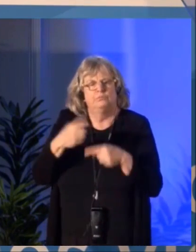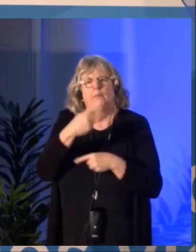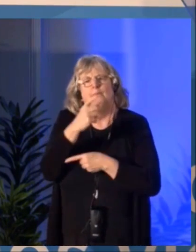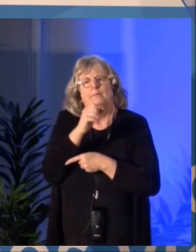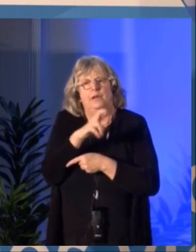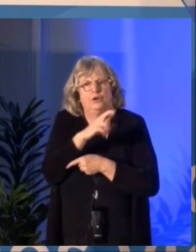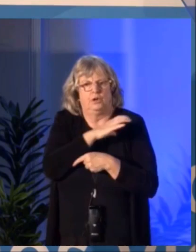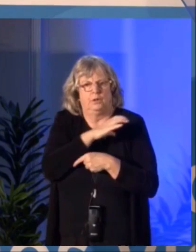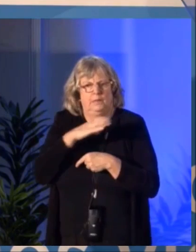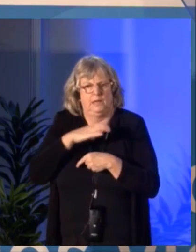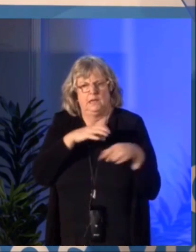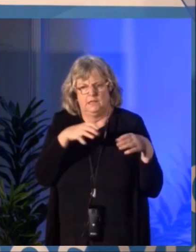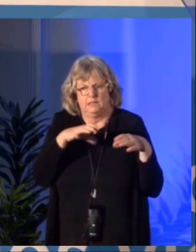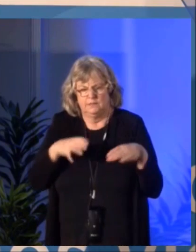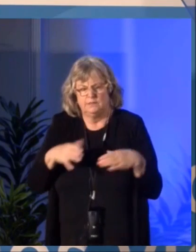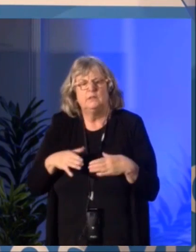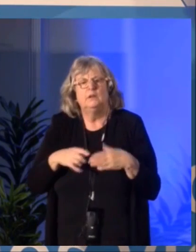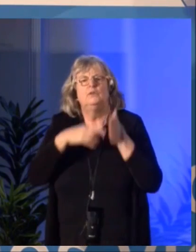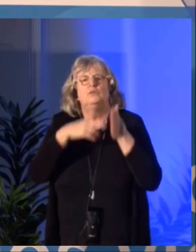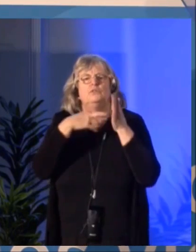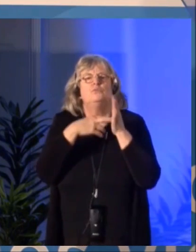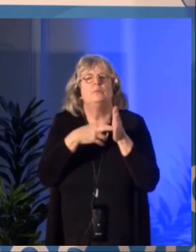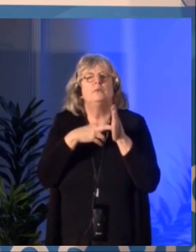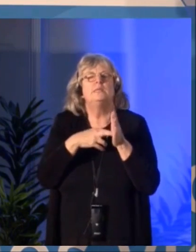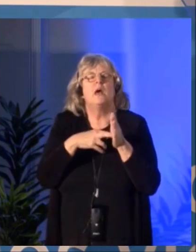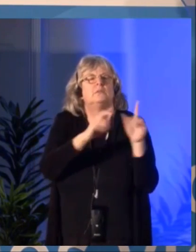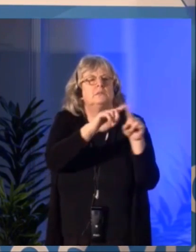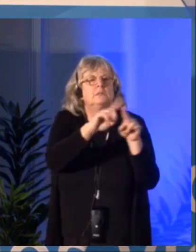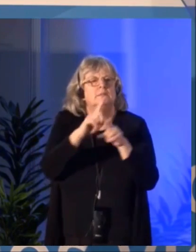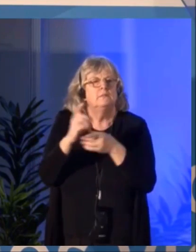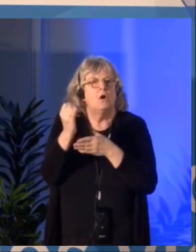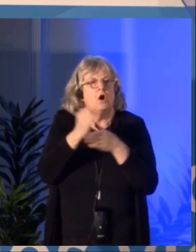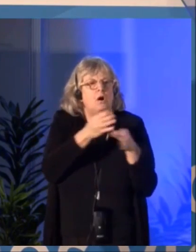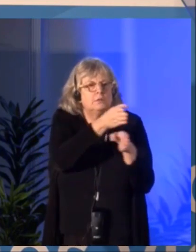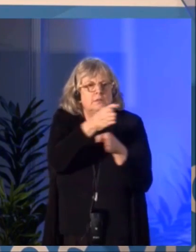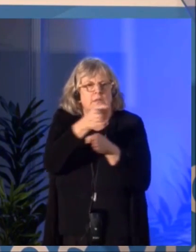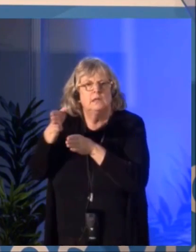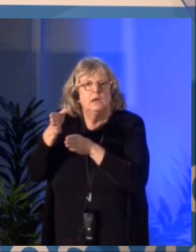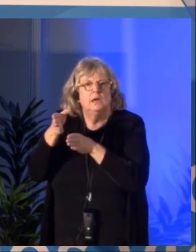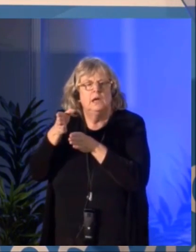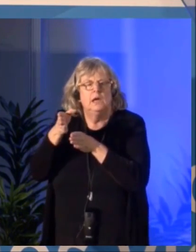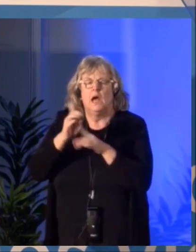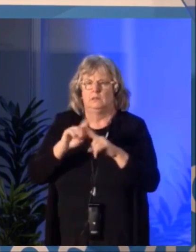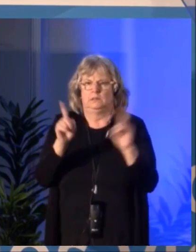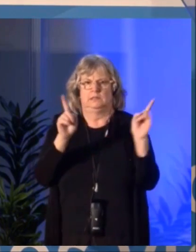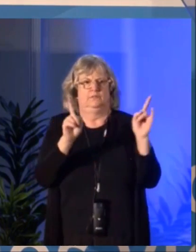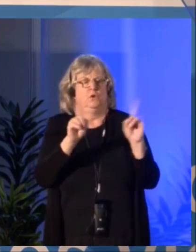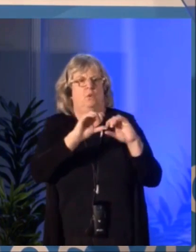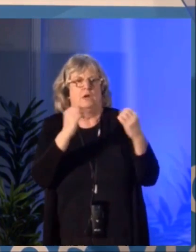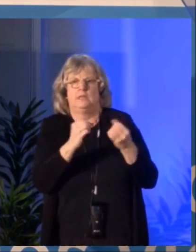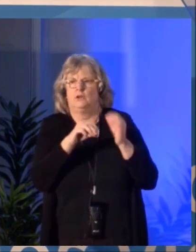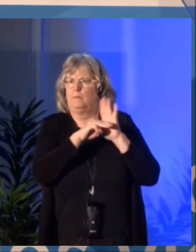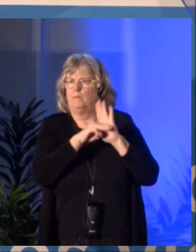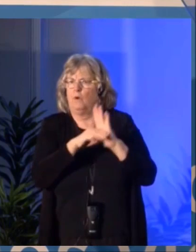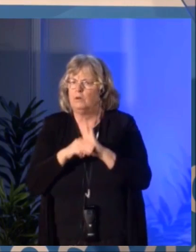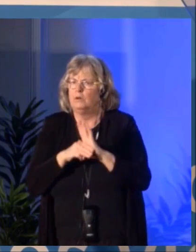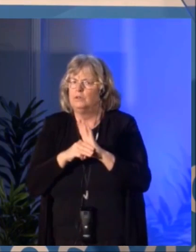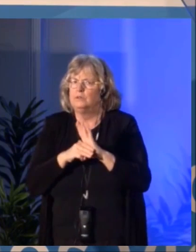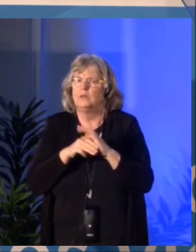and fine tune the details of the strategic fund for the arts in a digital world. We don't want to miss our mark,